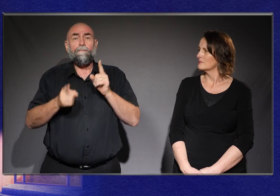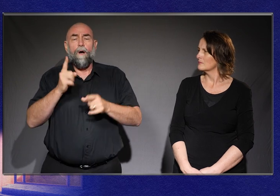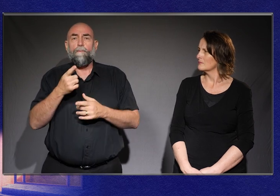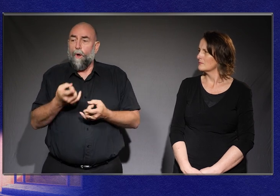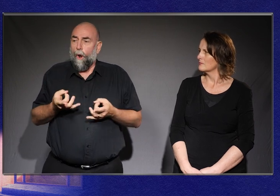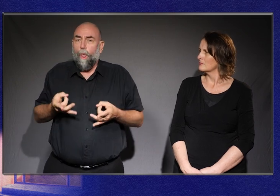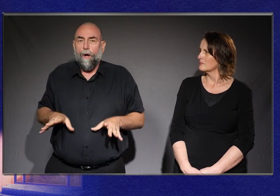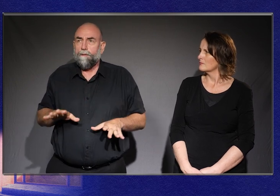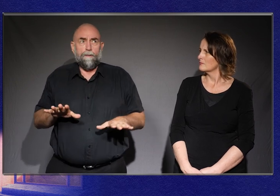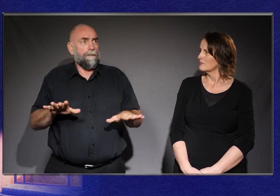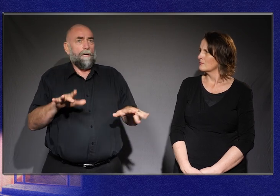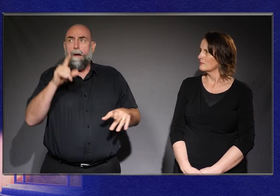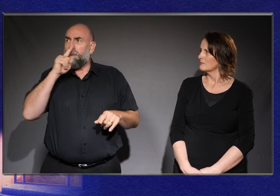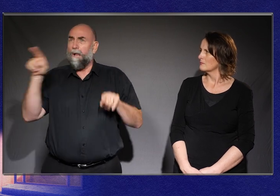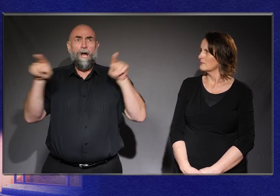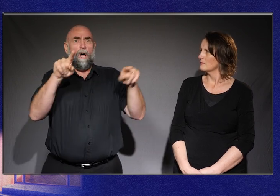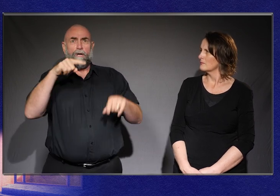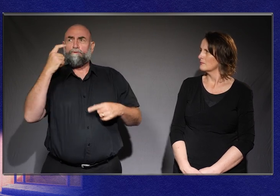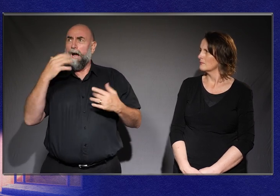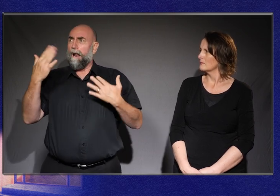surrounded by people trying to fix you.